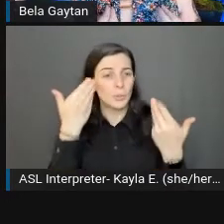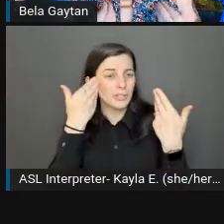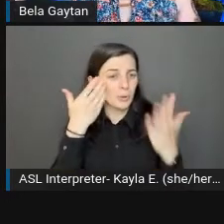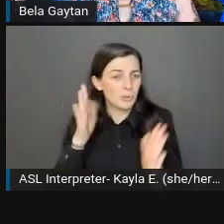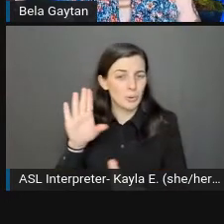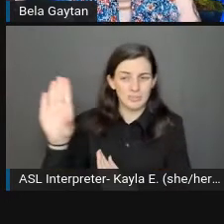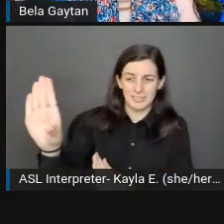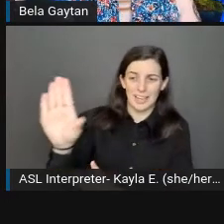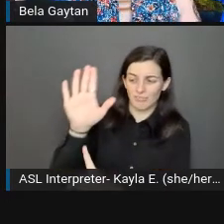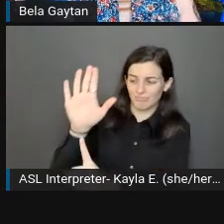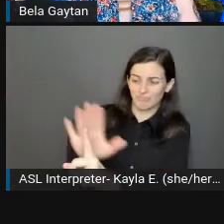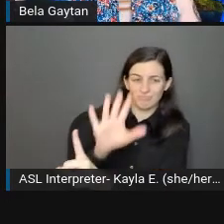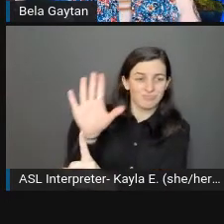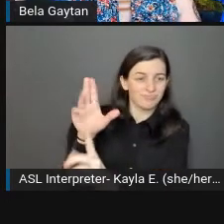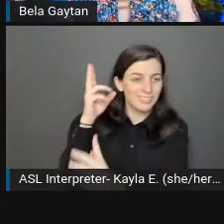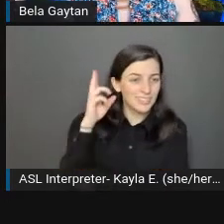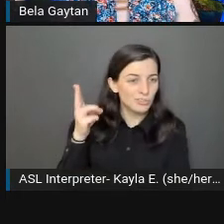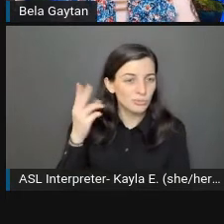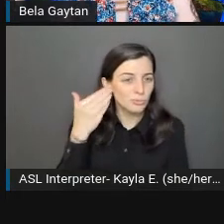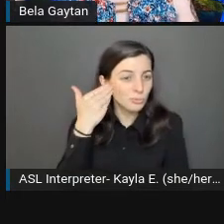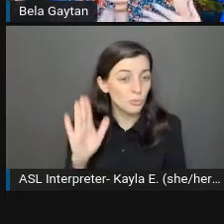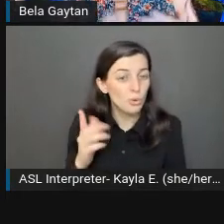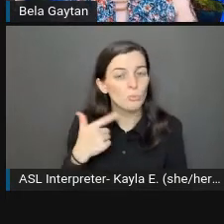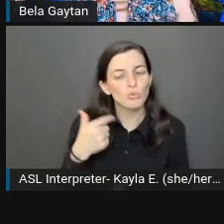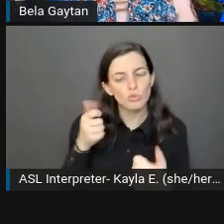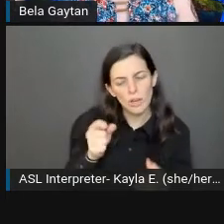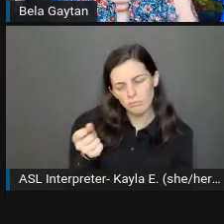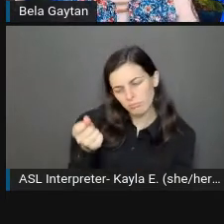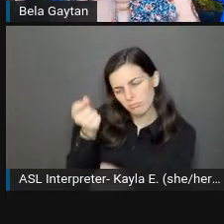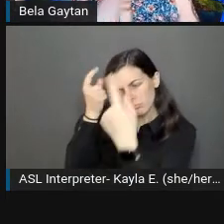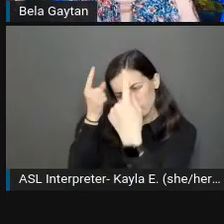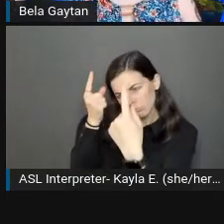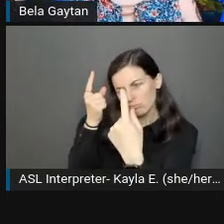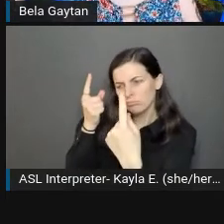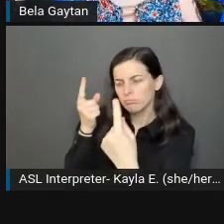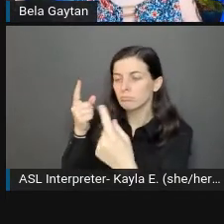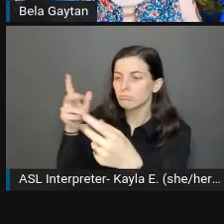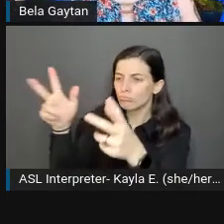Trying to be understanding and receptive and proactive to be able